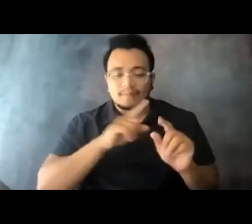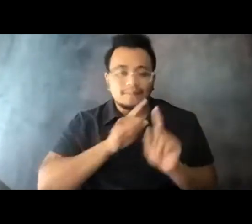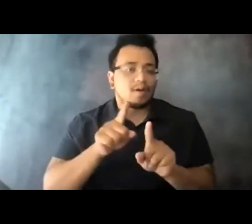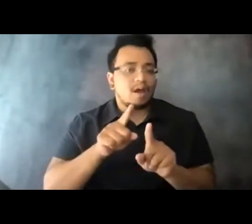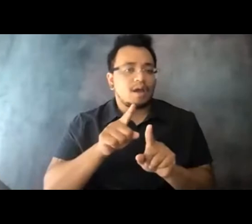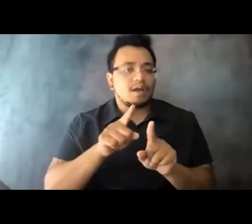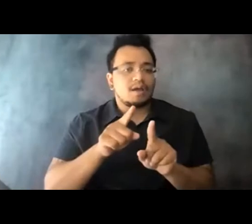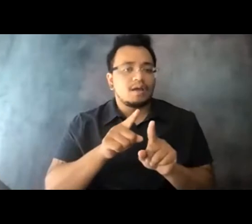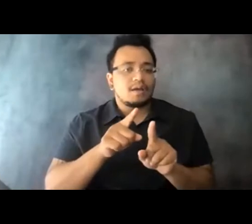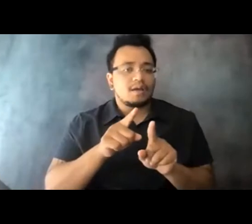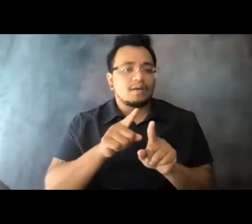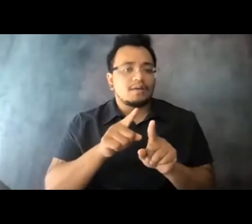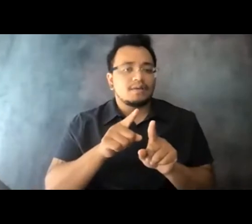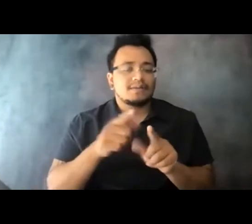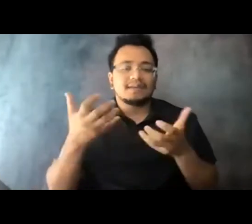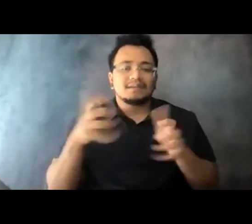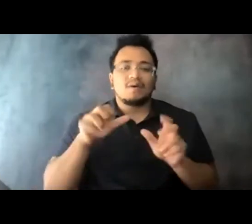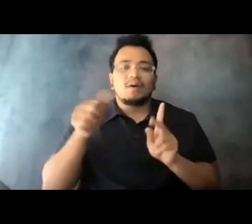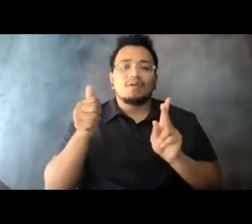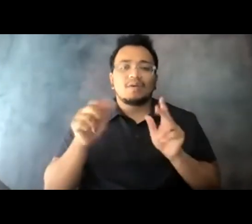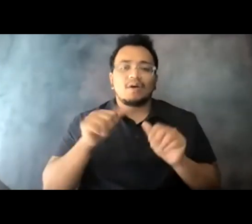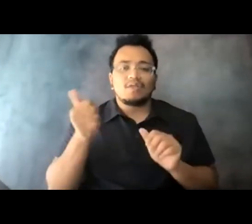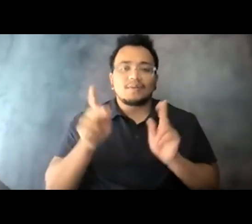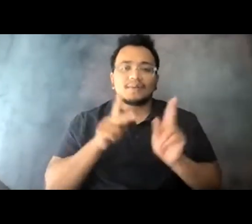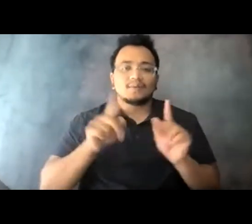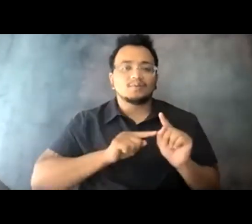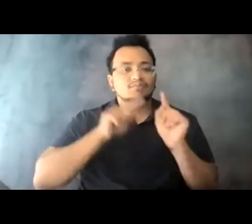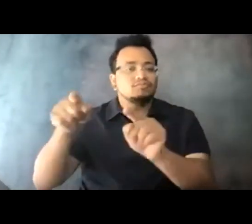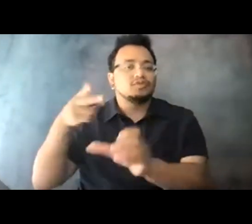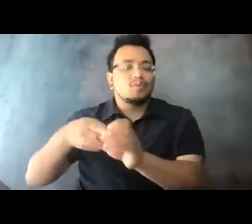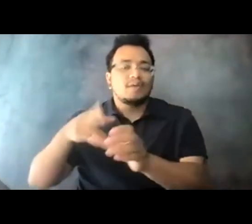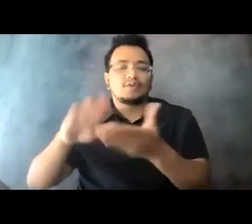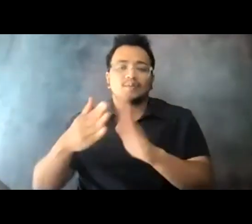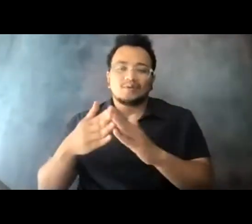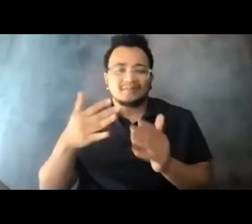anybody else come into our community and provide 15:13:25 on-demand service when we're the ones that are really good at this?